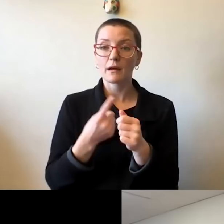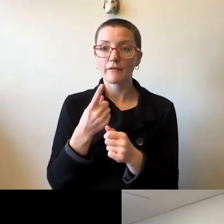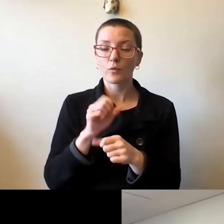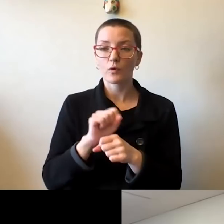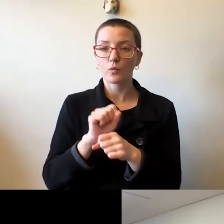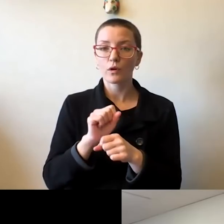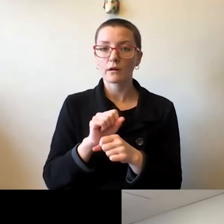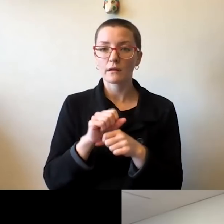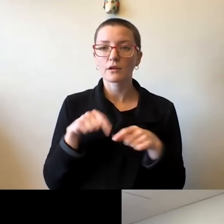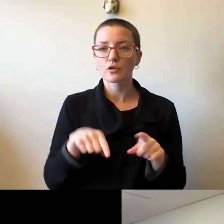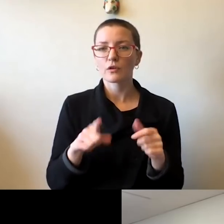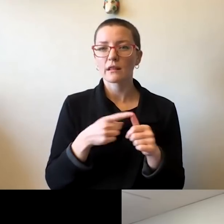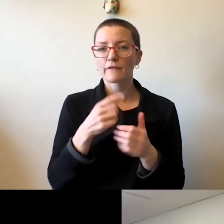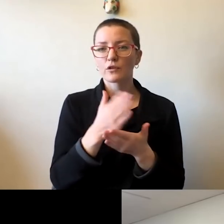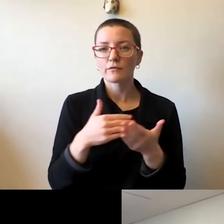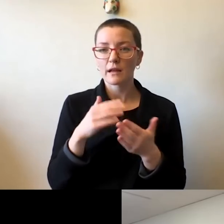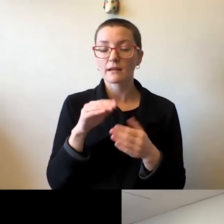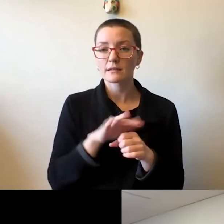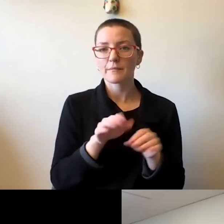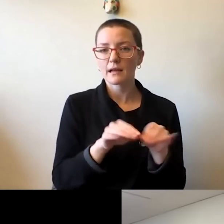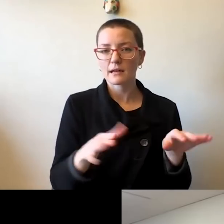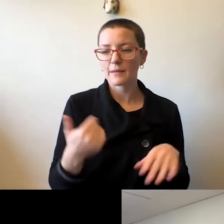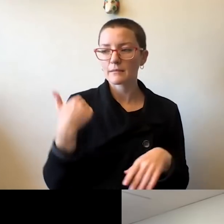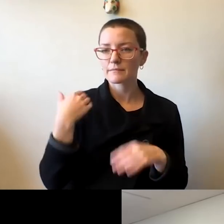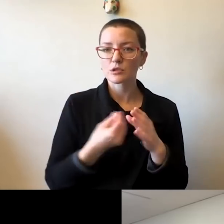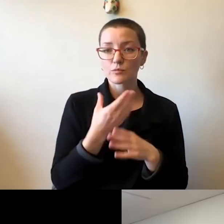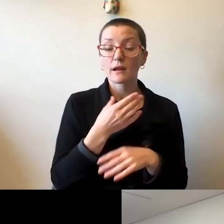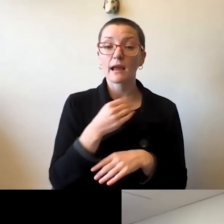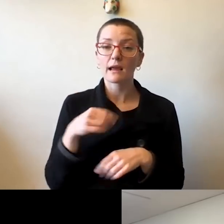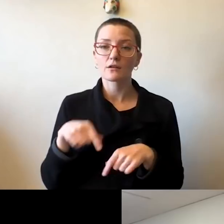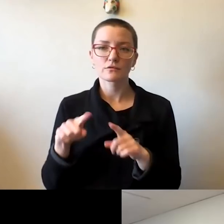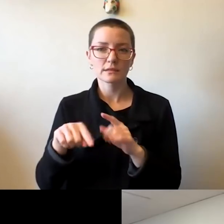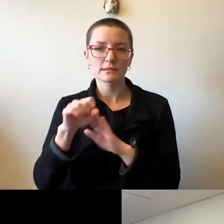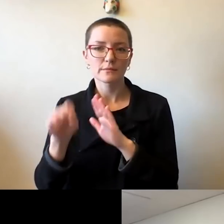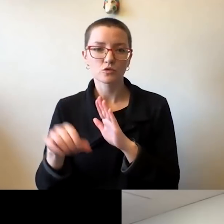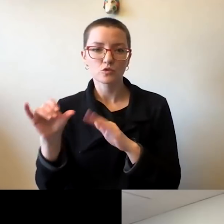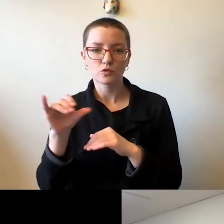of the pandemic last spring and during this semester. And we have an outstanding--